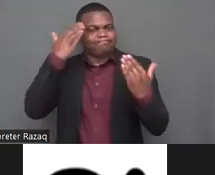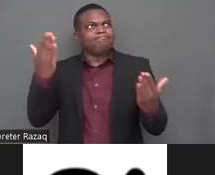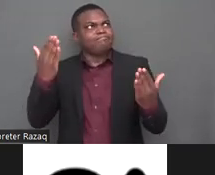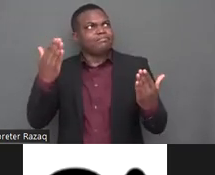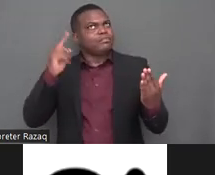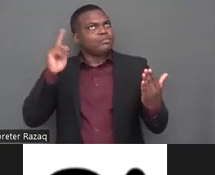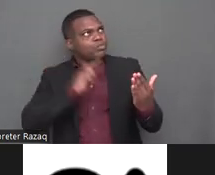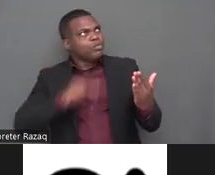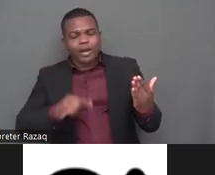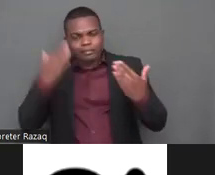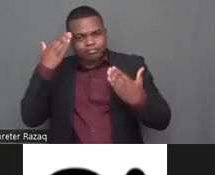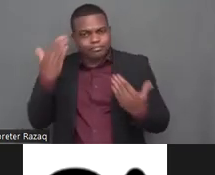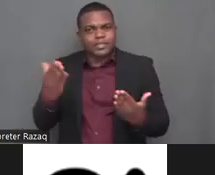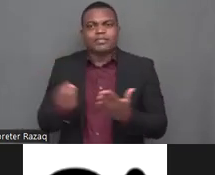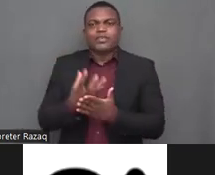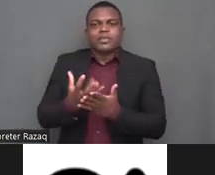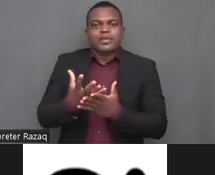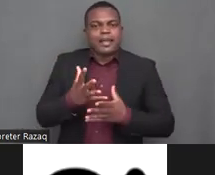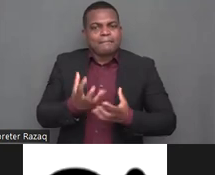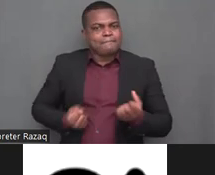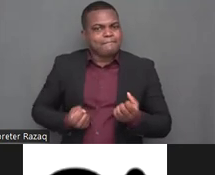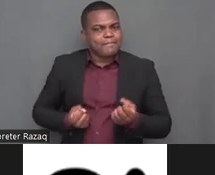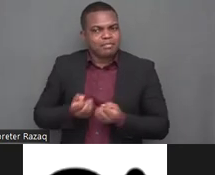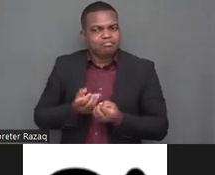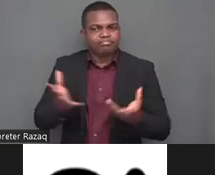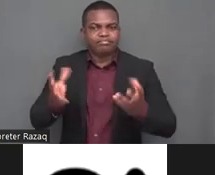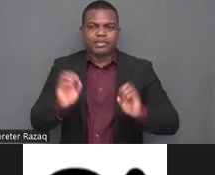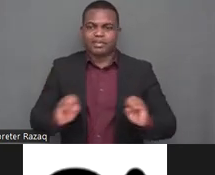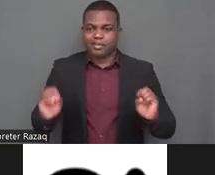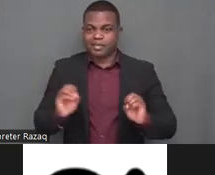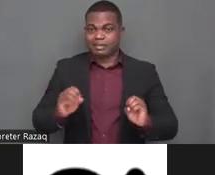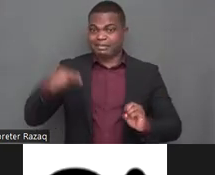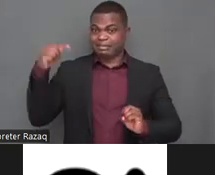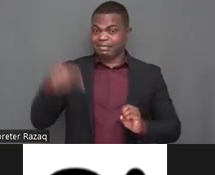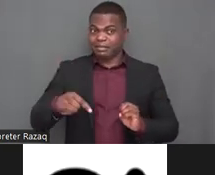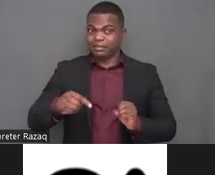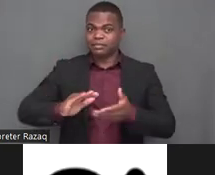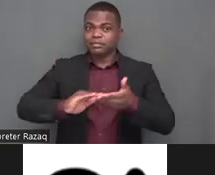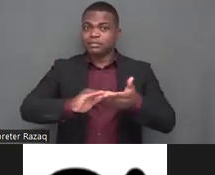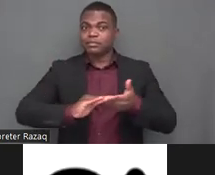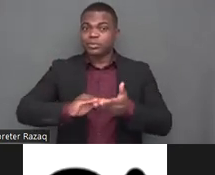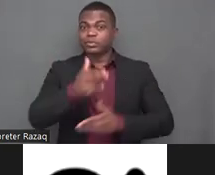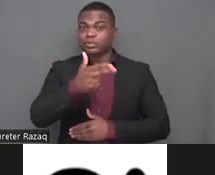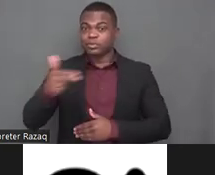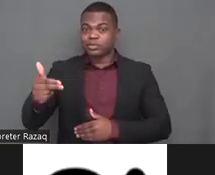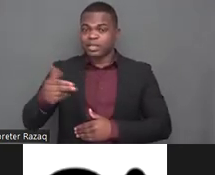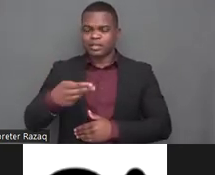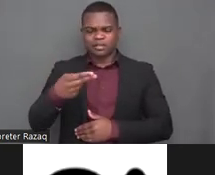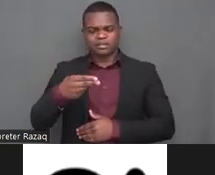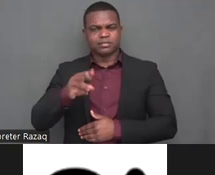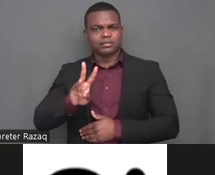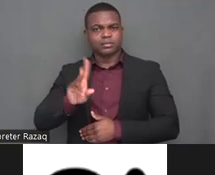disabilities the educations for sexual health and reproductive uh it's very very crucial it